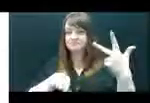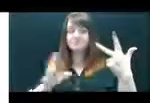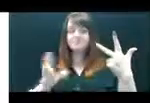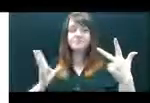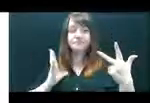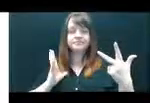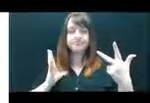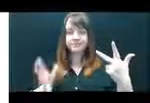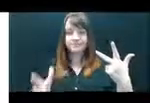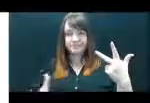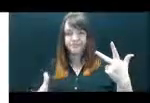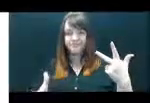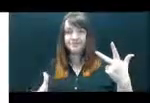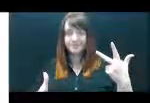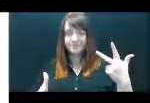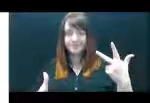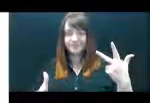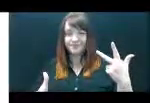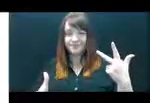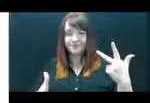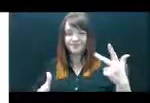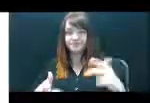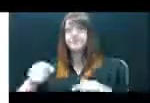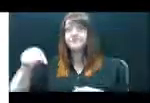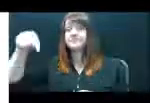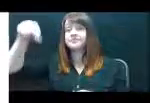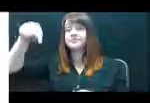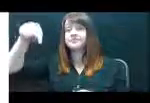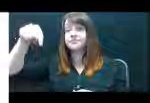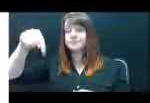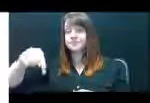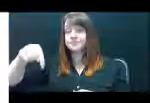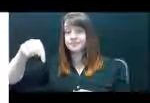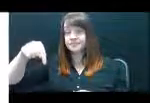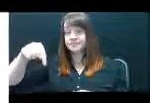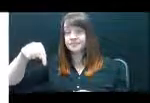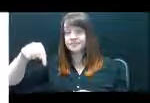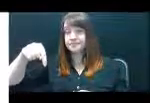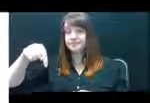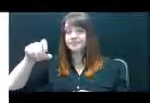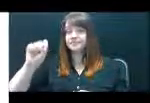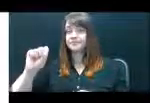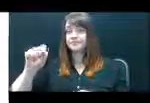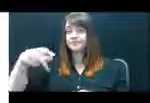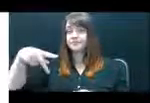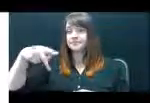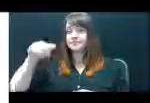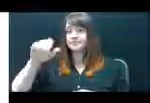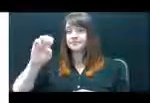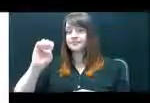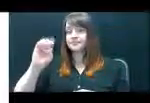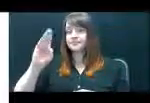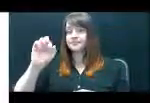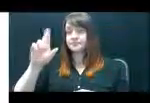room, you should press the down arrow, then the space bar and then the down arrow one